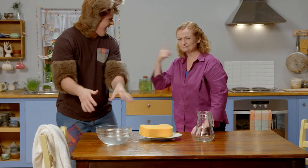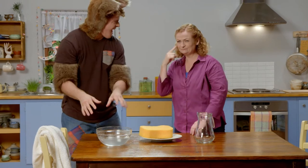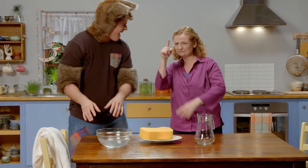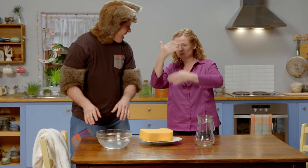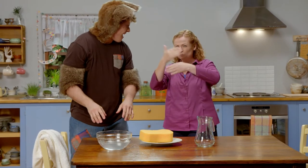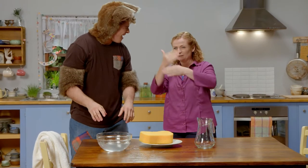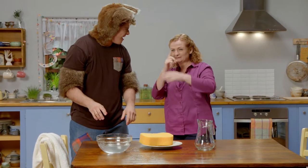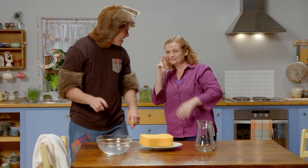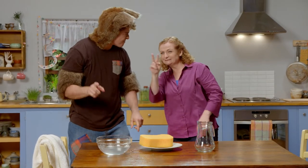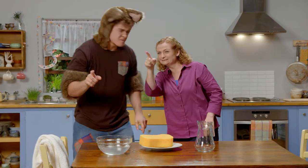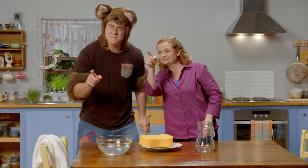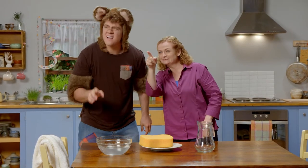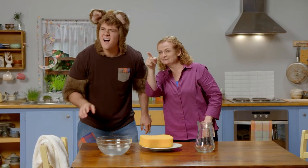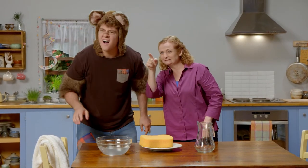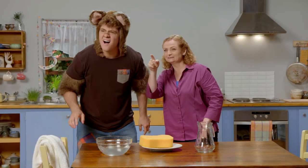Hey Possum, look outside the window.